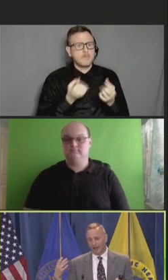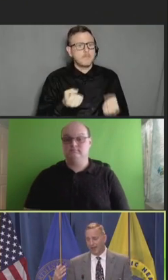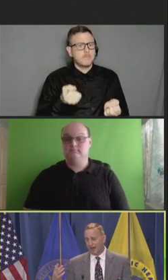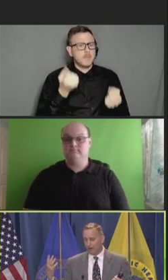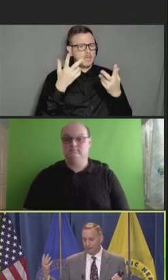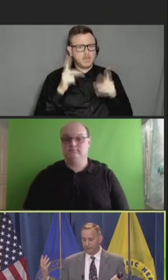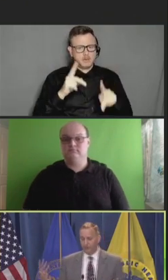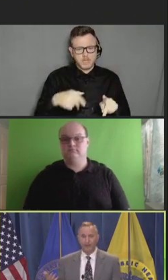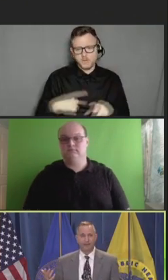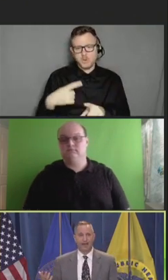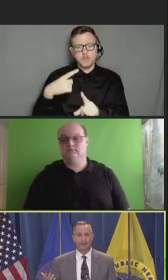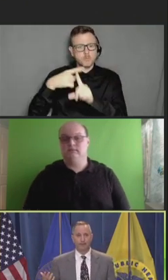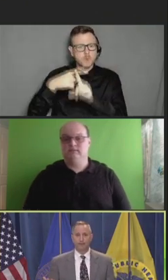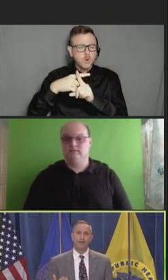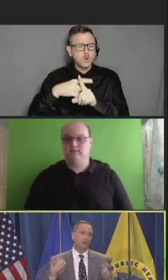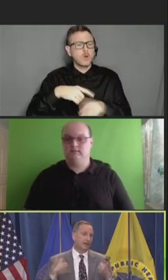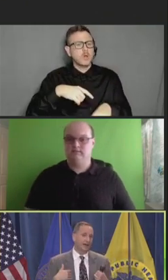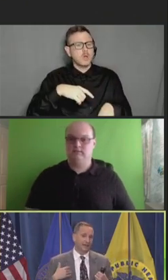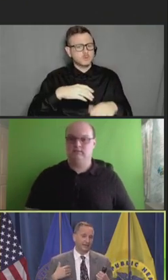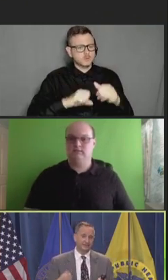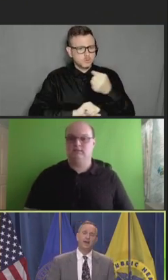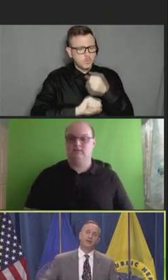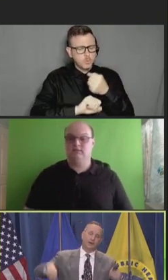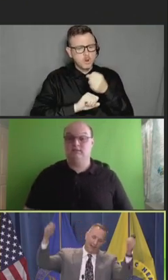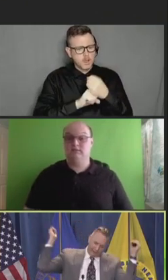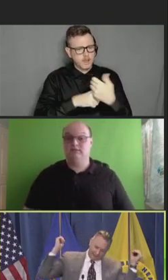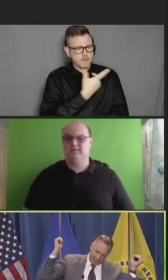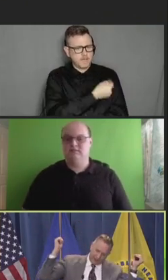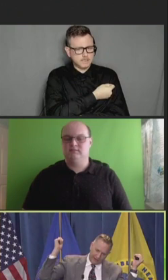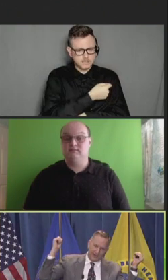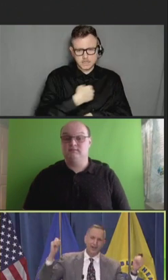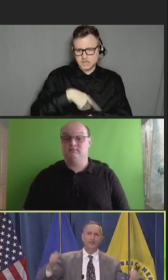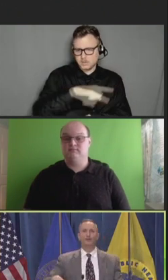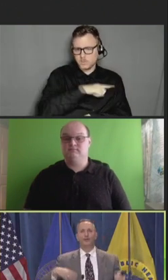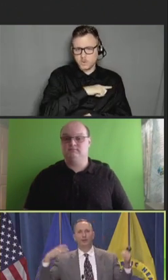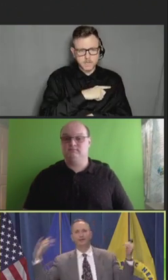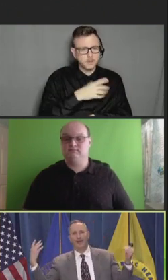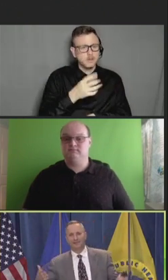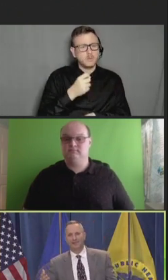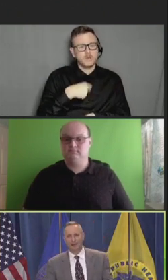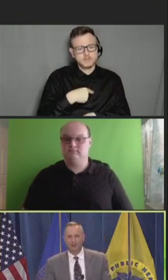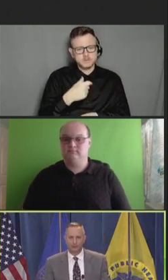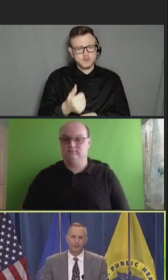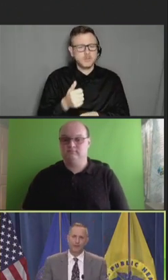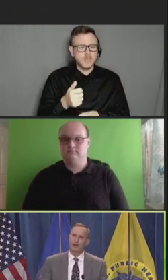And now if you were getting attacked in real time, you could contact us. We'd like the signifiers of Gondor and the pro-vaccine riders of Rohan would come to